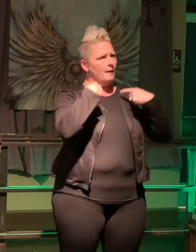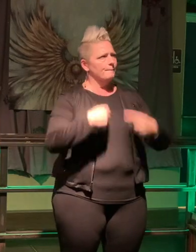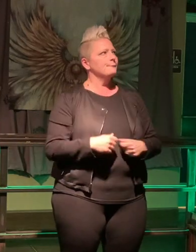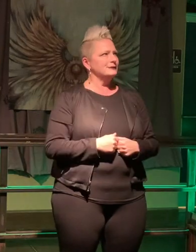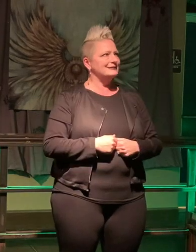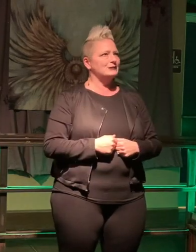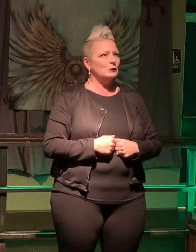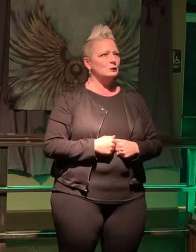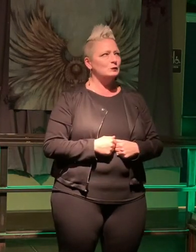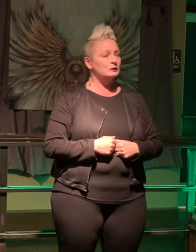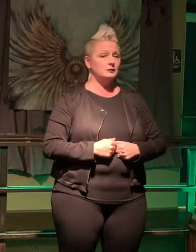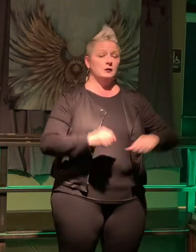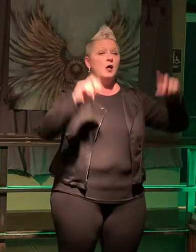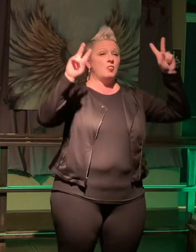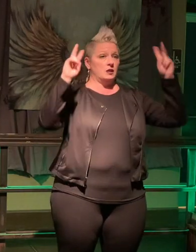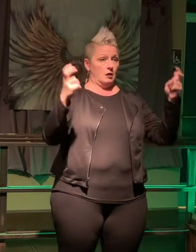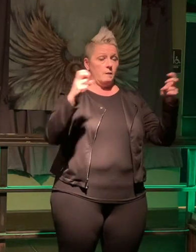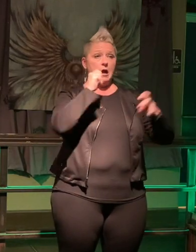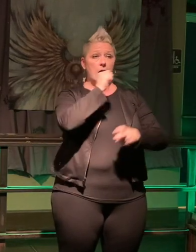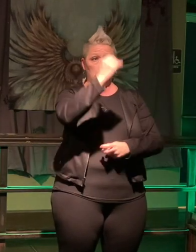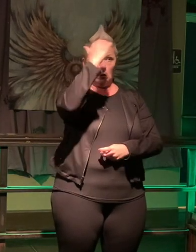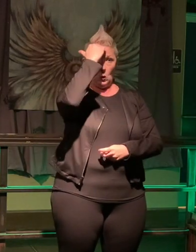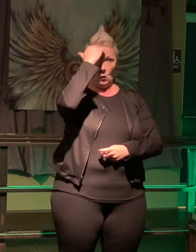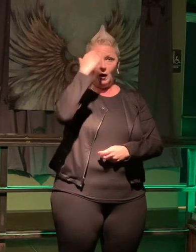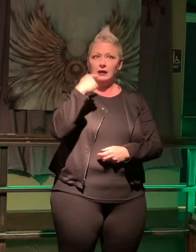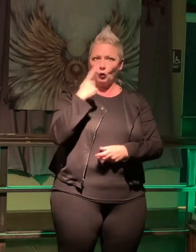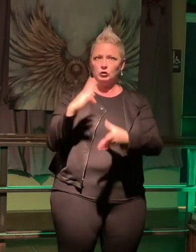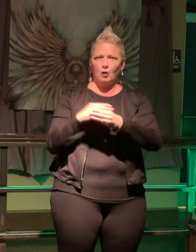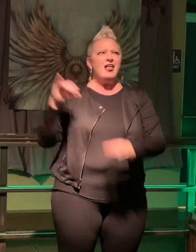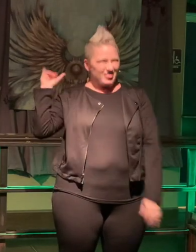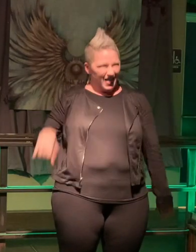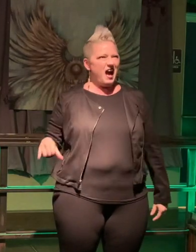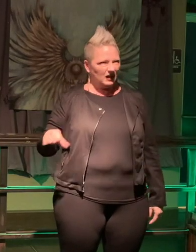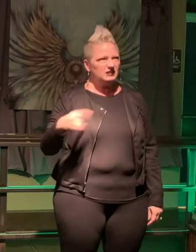so the topic "The Unknown" so I told her the story "she said that's a great story!" so